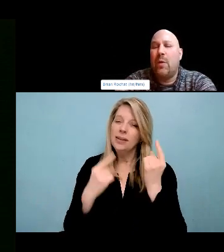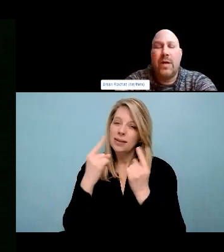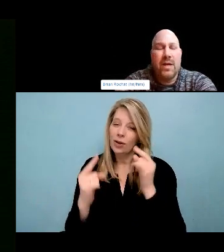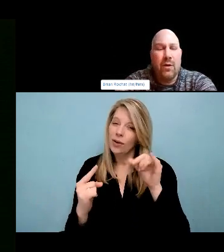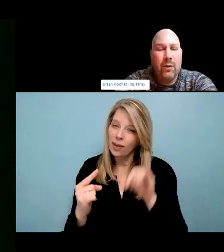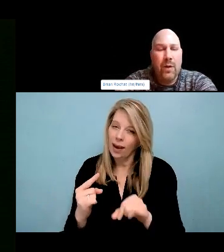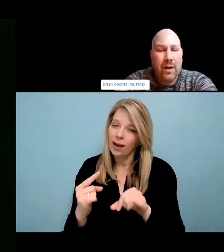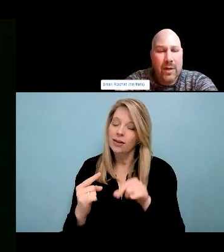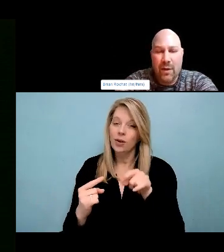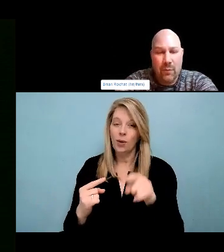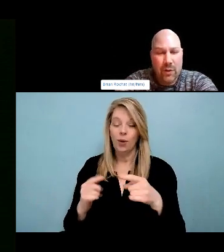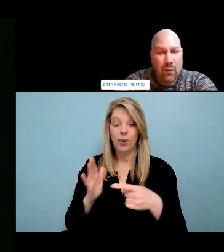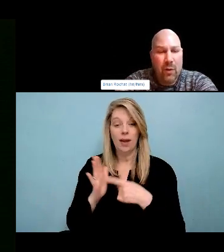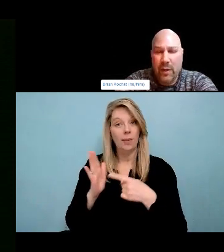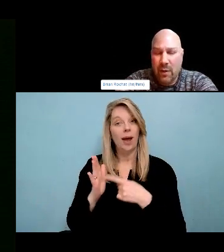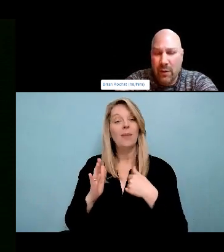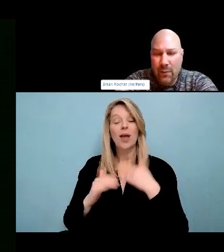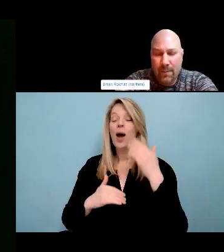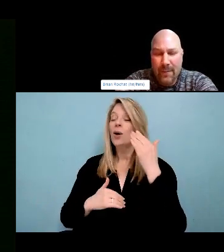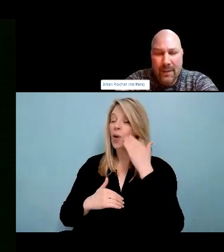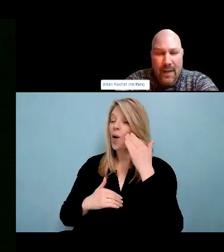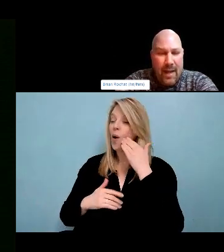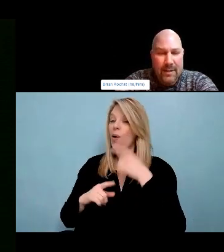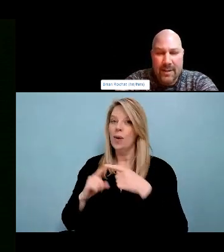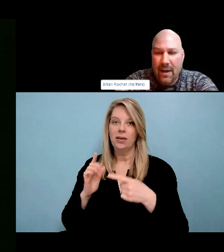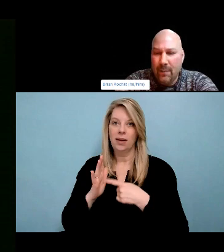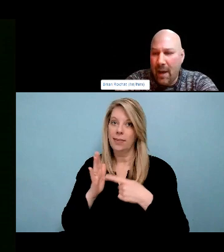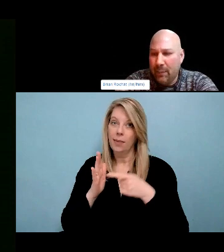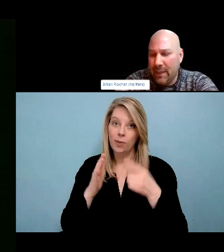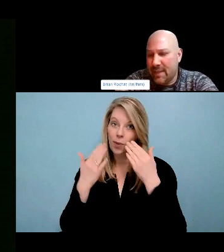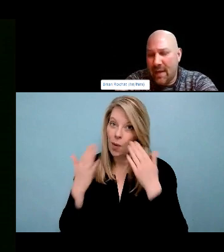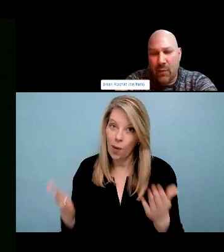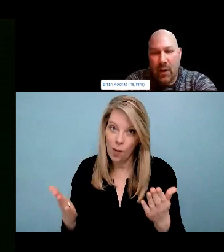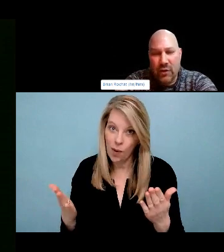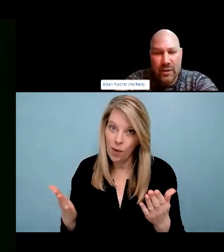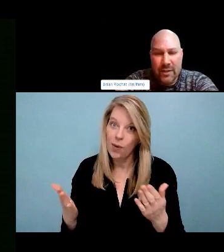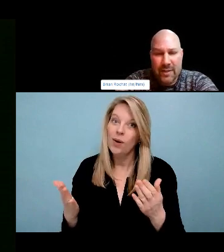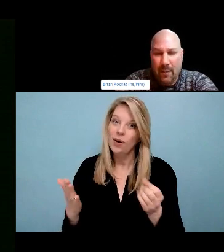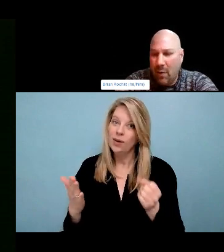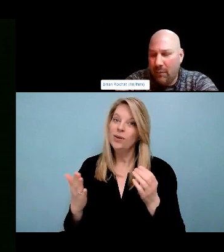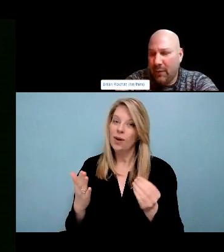was able to stay claim inland and, and therefore participated in this ceiling of the